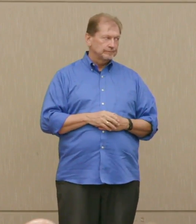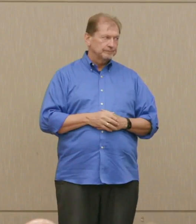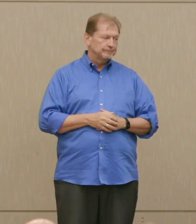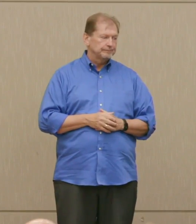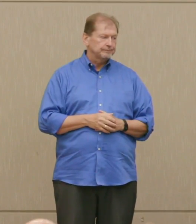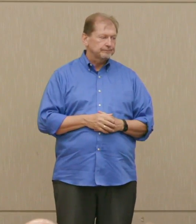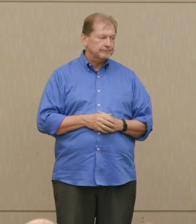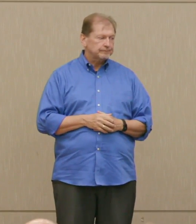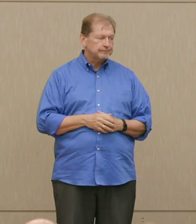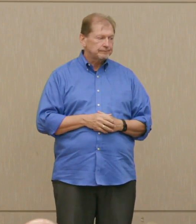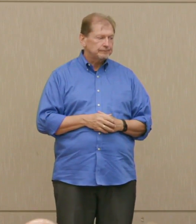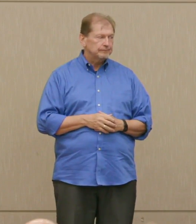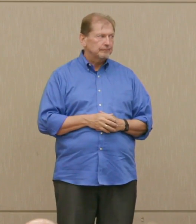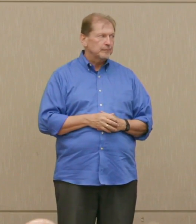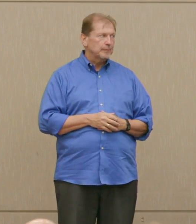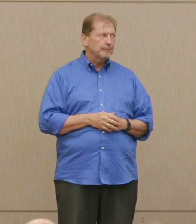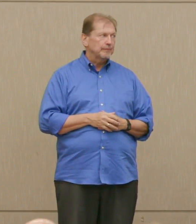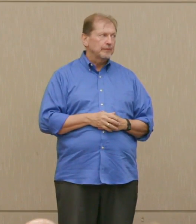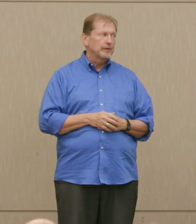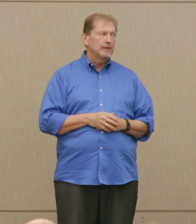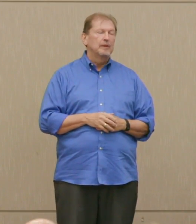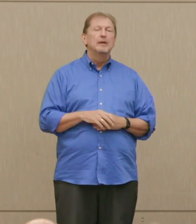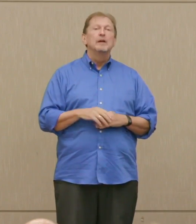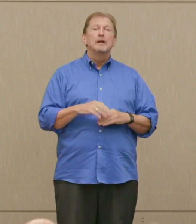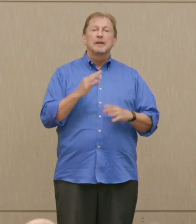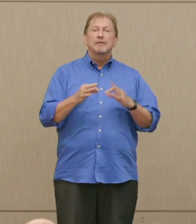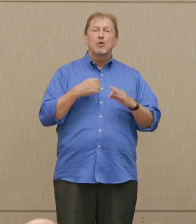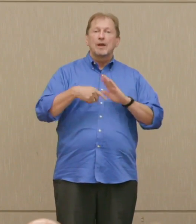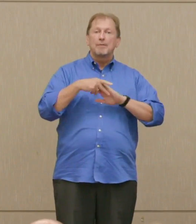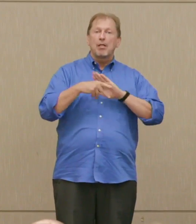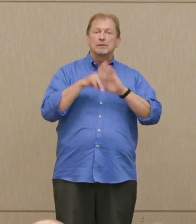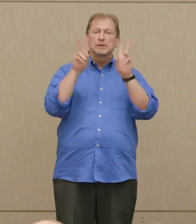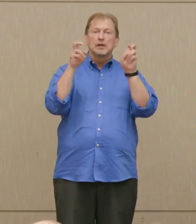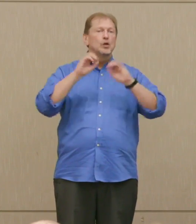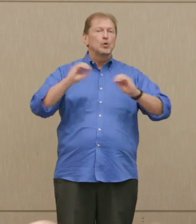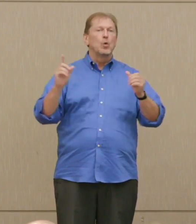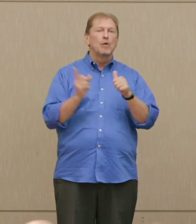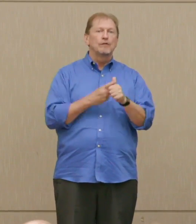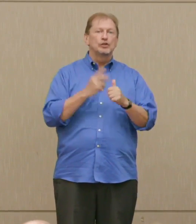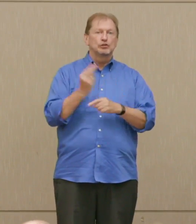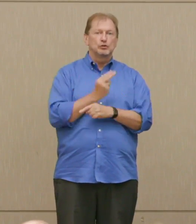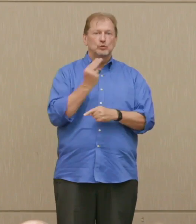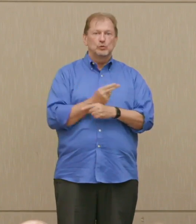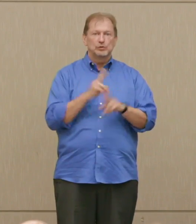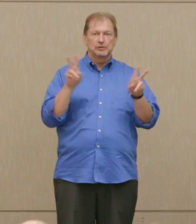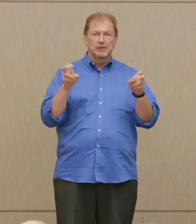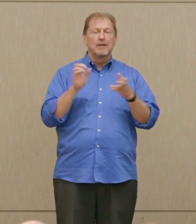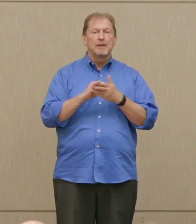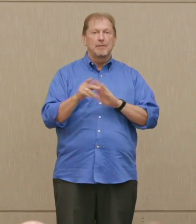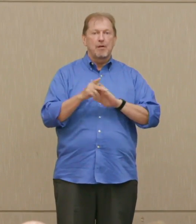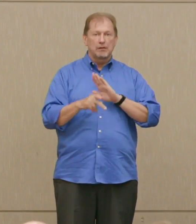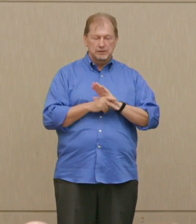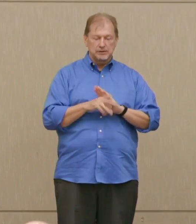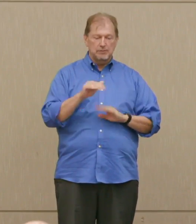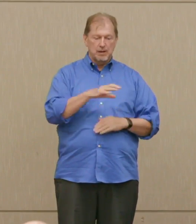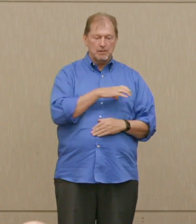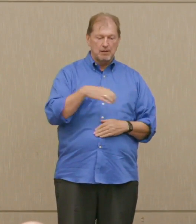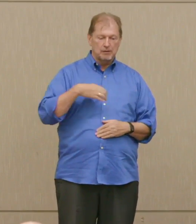Dr. Ellsberg: A no first use policy by congress, which would raise the question in their minds